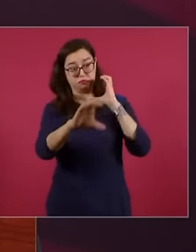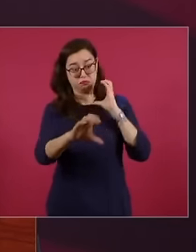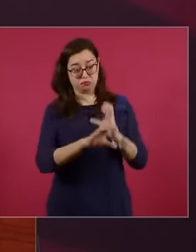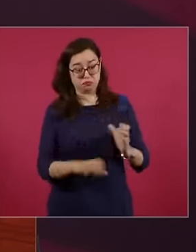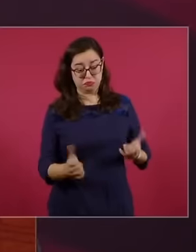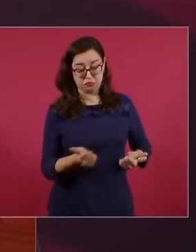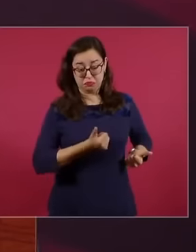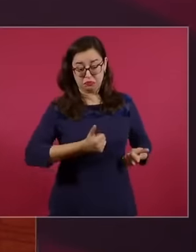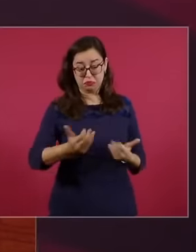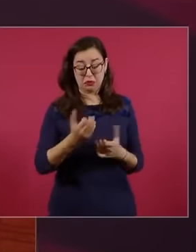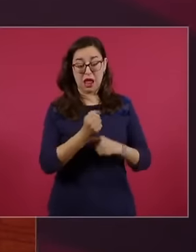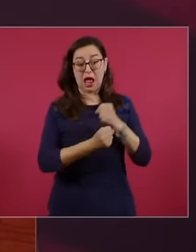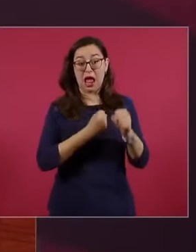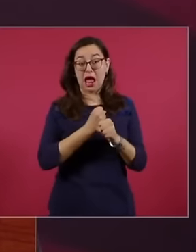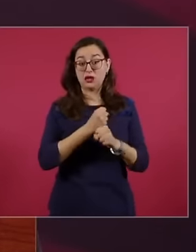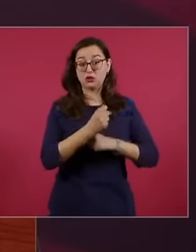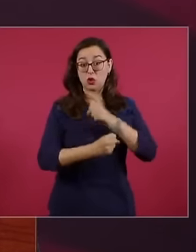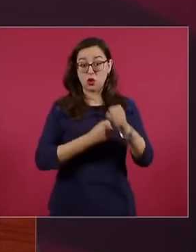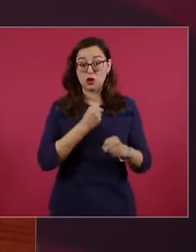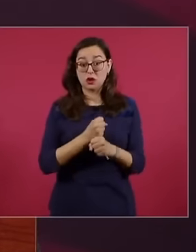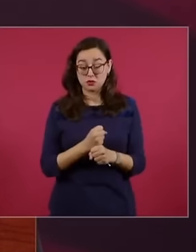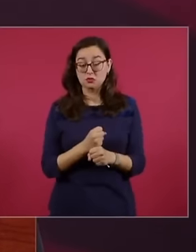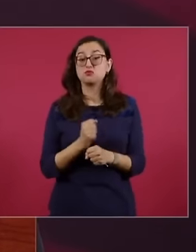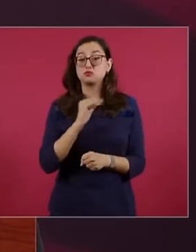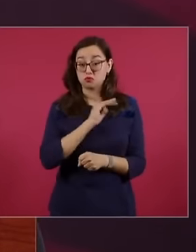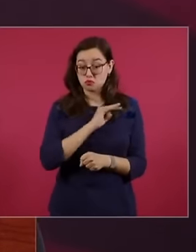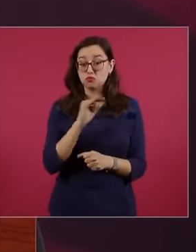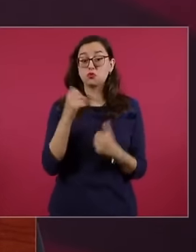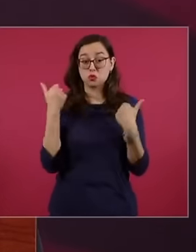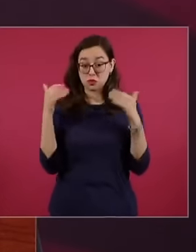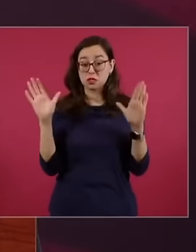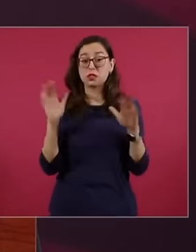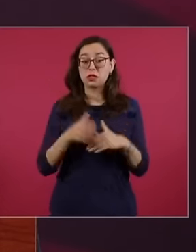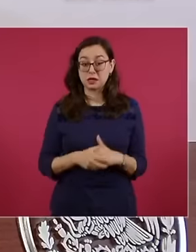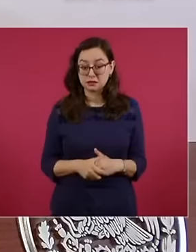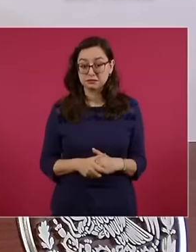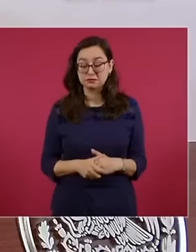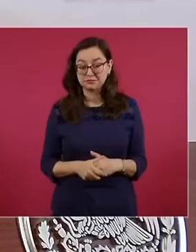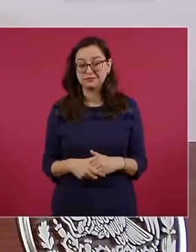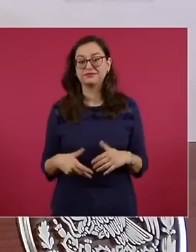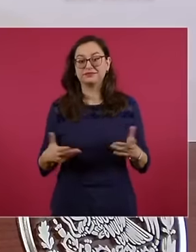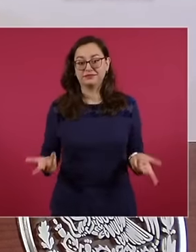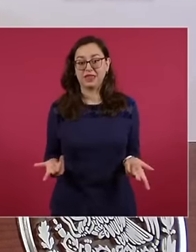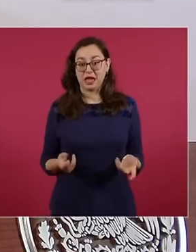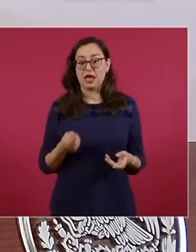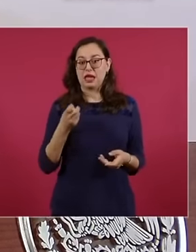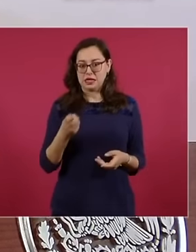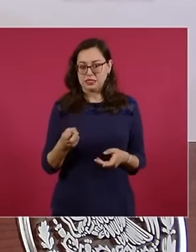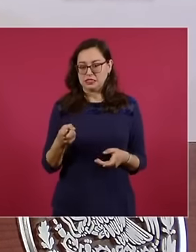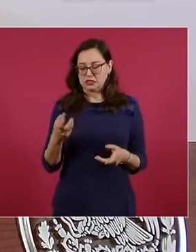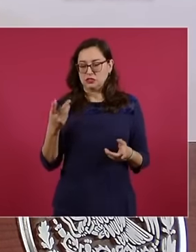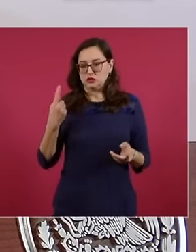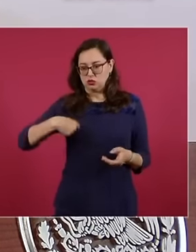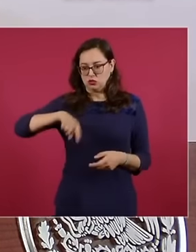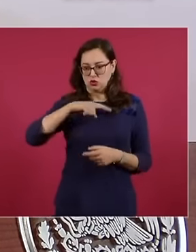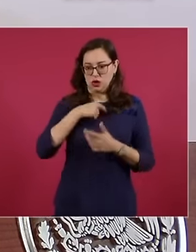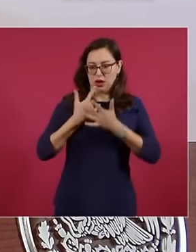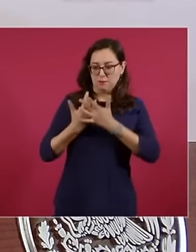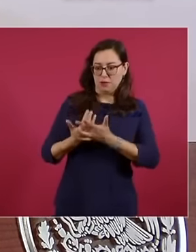that capacity, they will begin to develop the two specialized terminals,